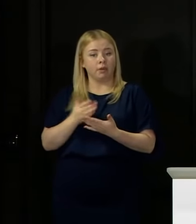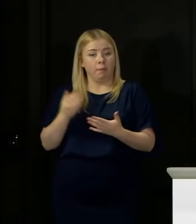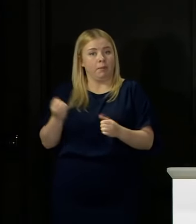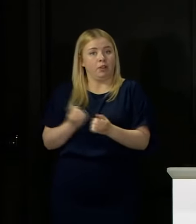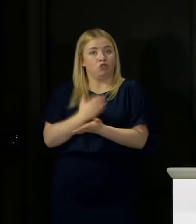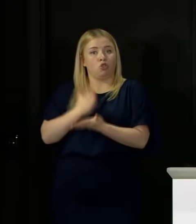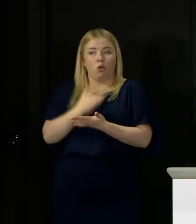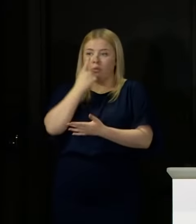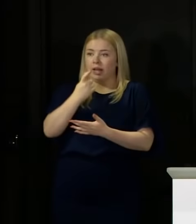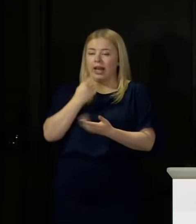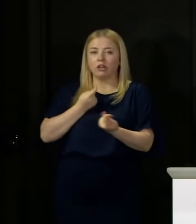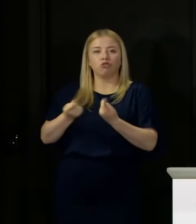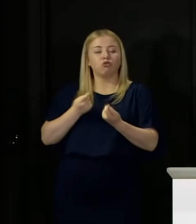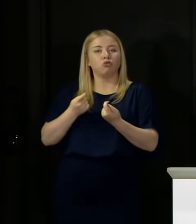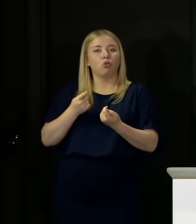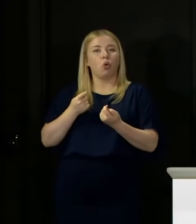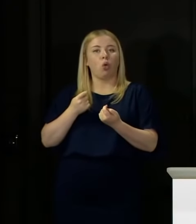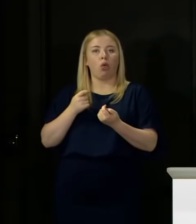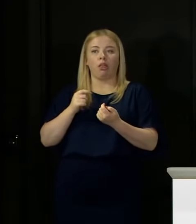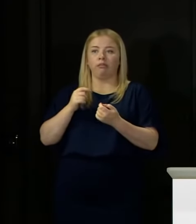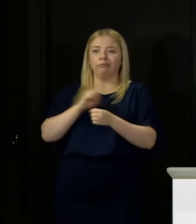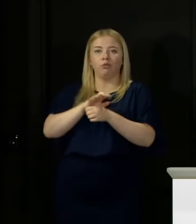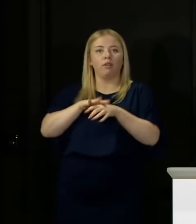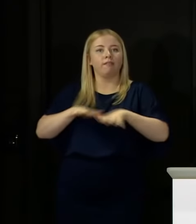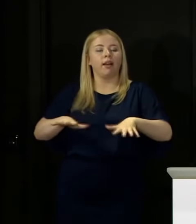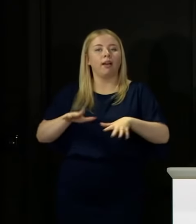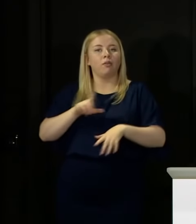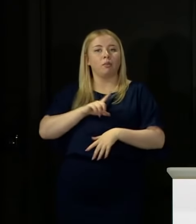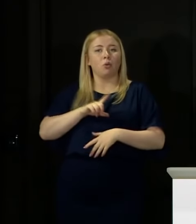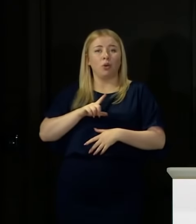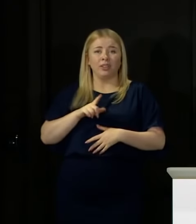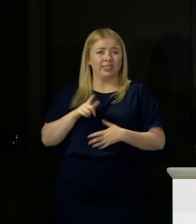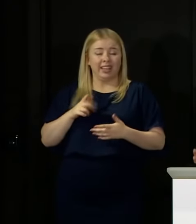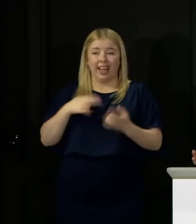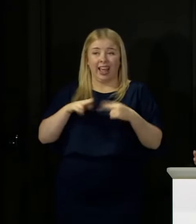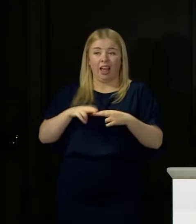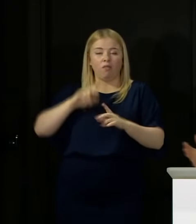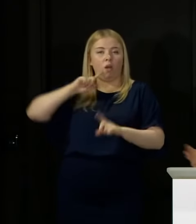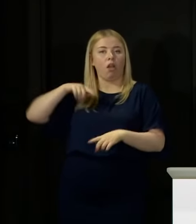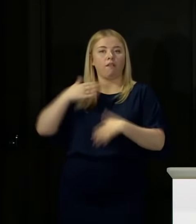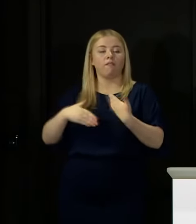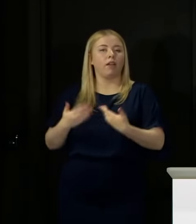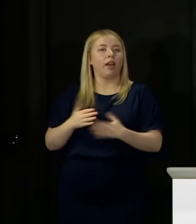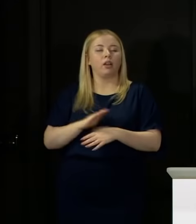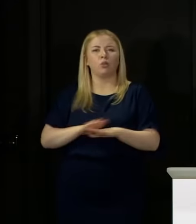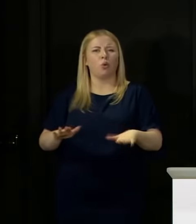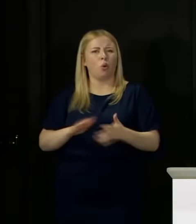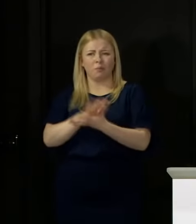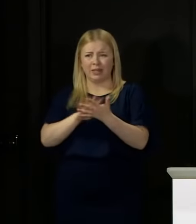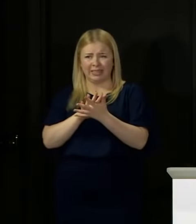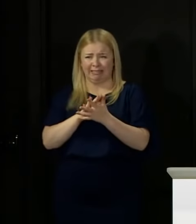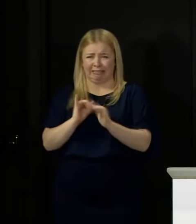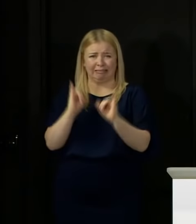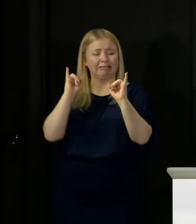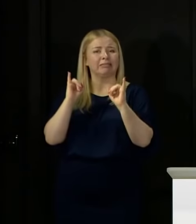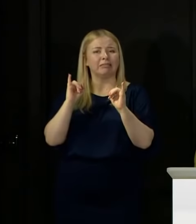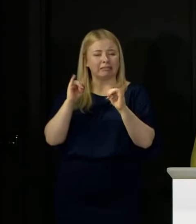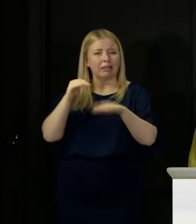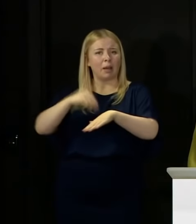under control, because not keeping it under control has horrible consequences that we don't want to contemplate.